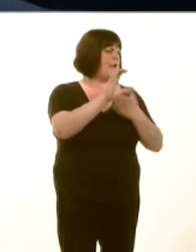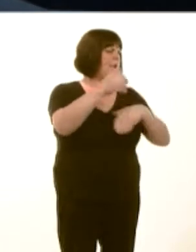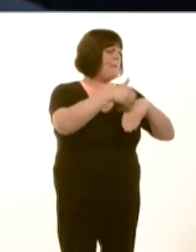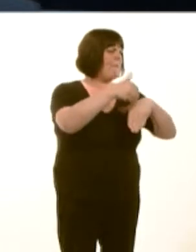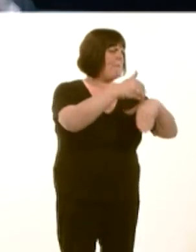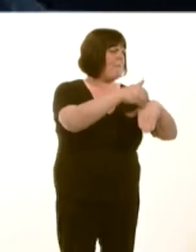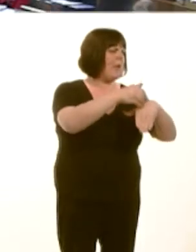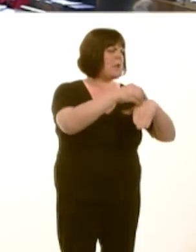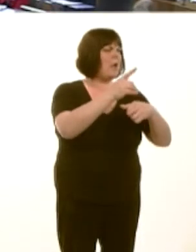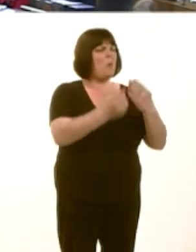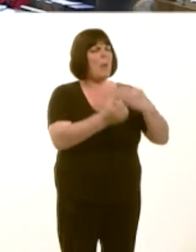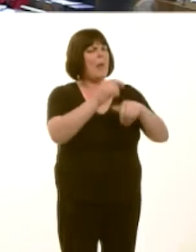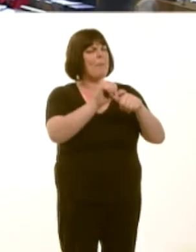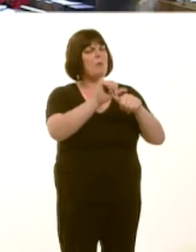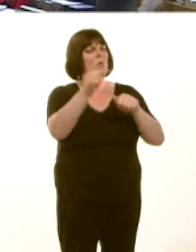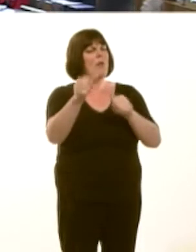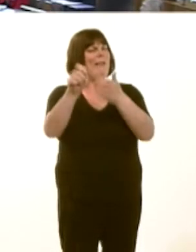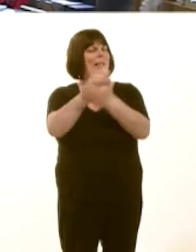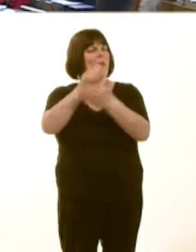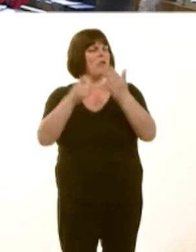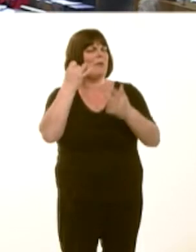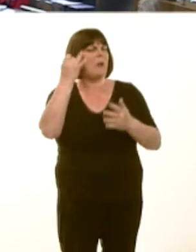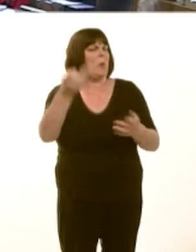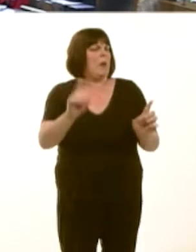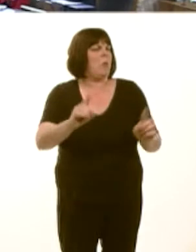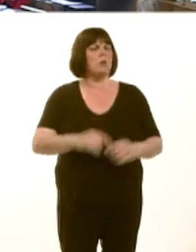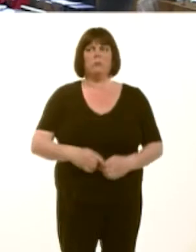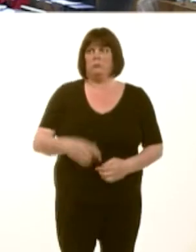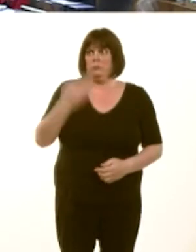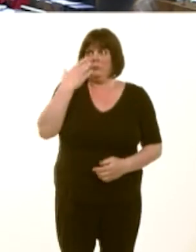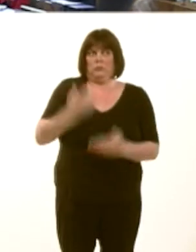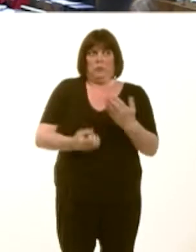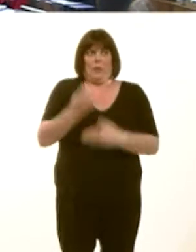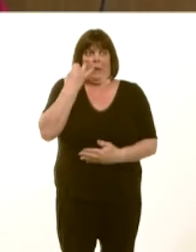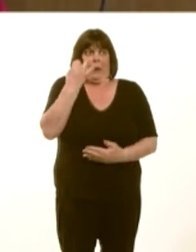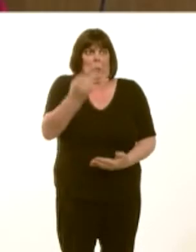Carwyn Jones: I donít know the result, so itís very difficult to predict what the outcome might be.